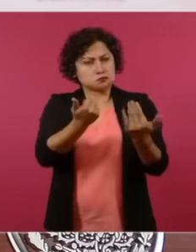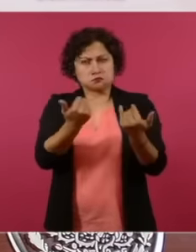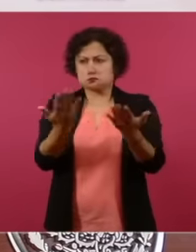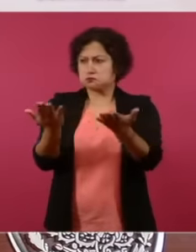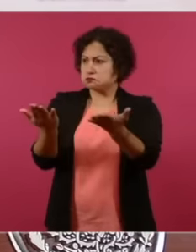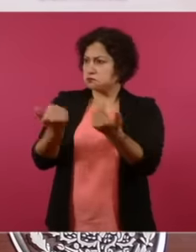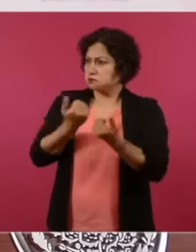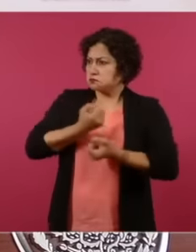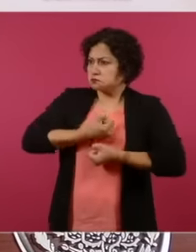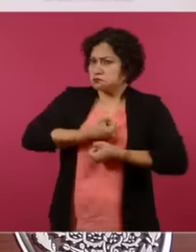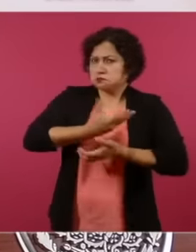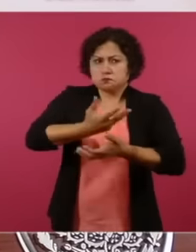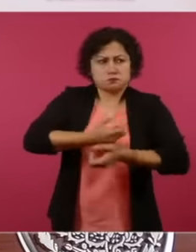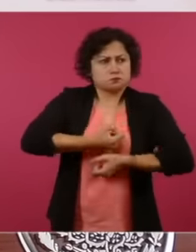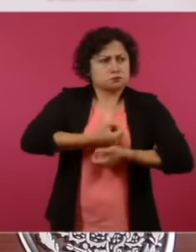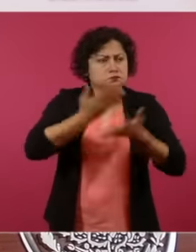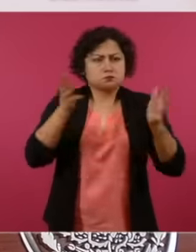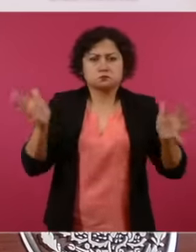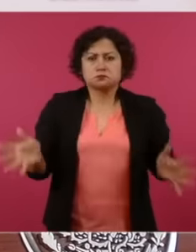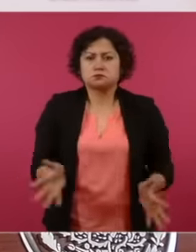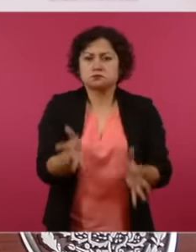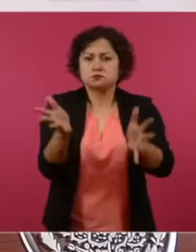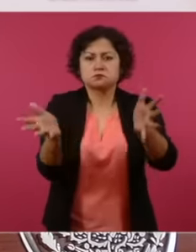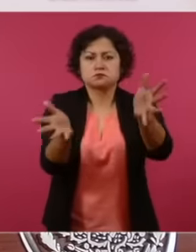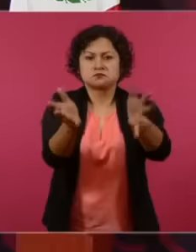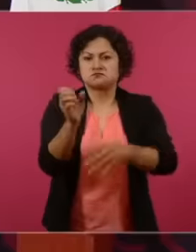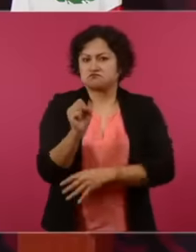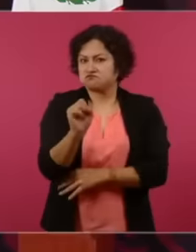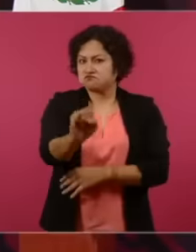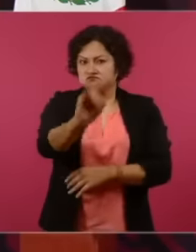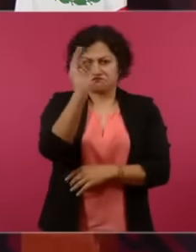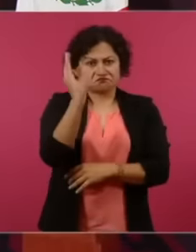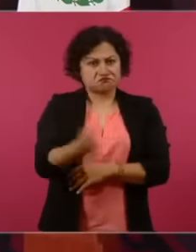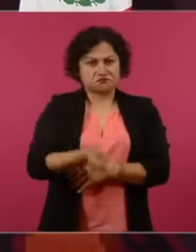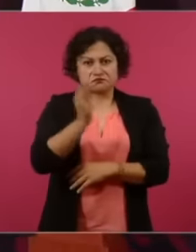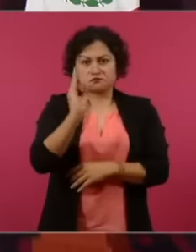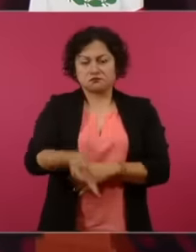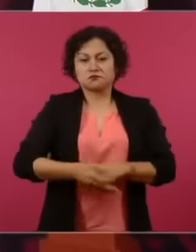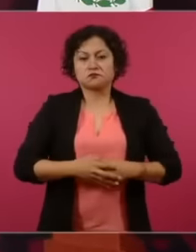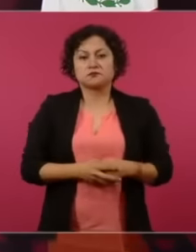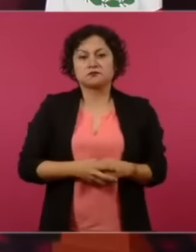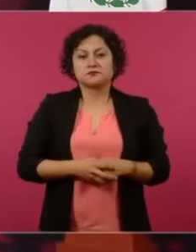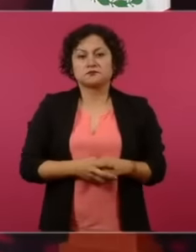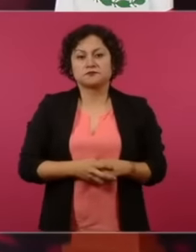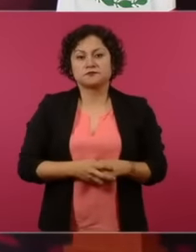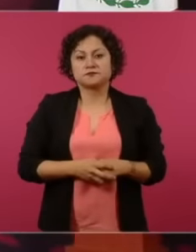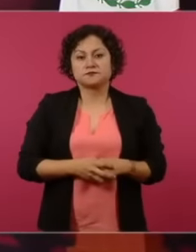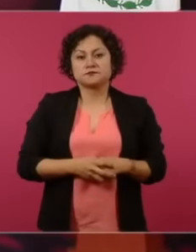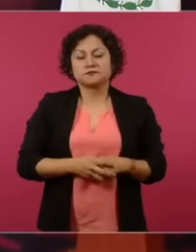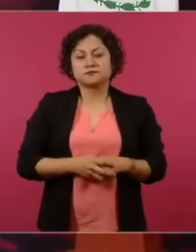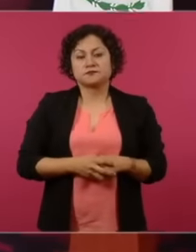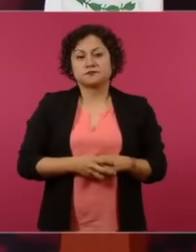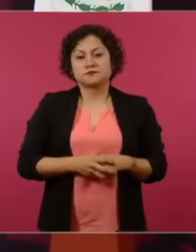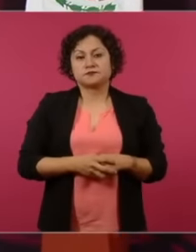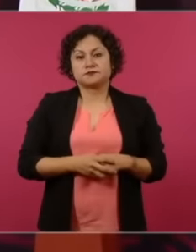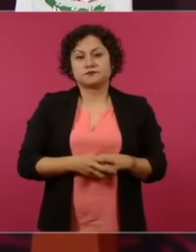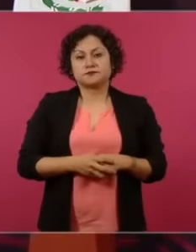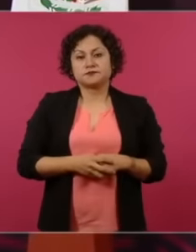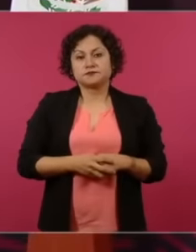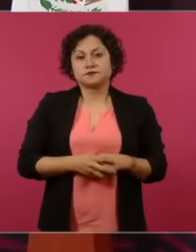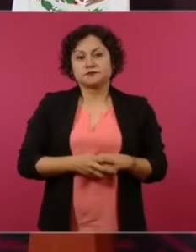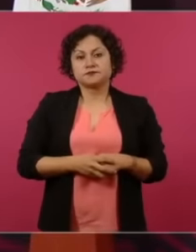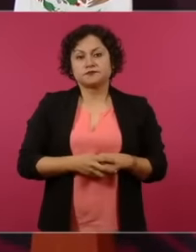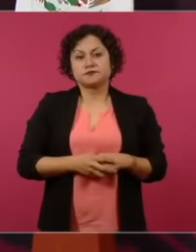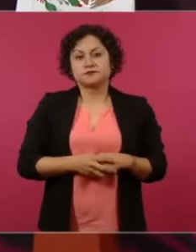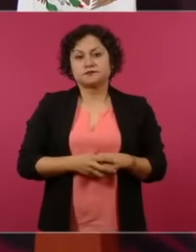demonstrations, who do not want to use